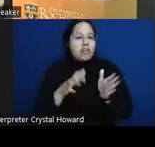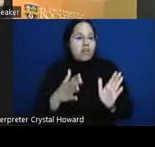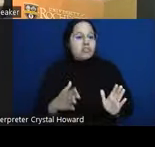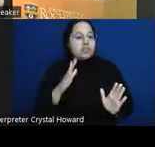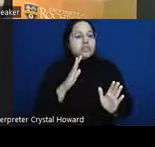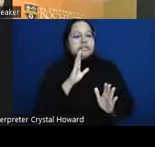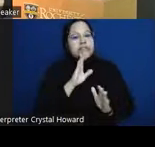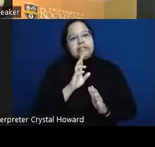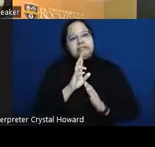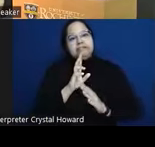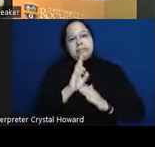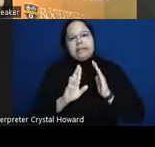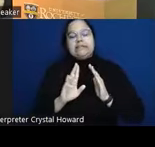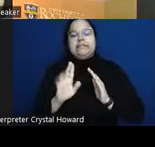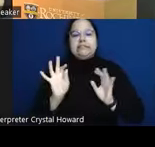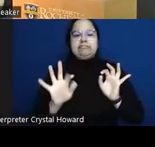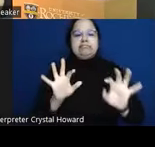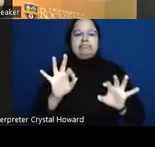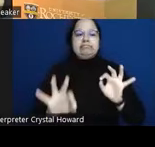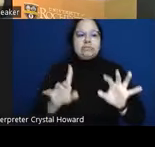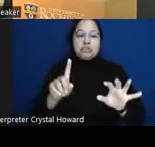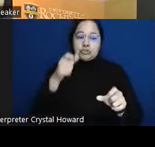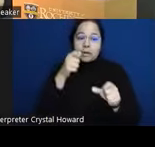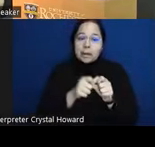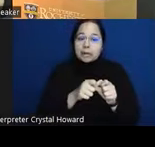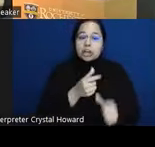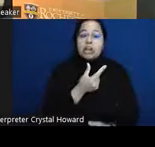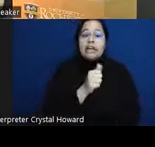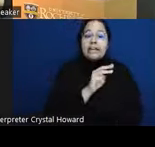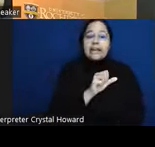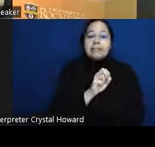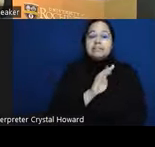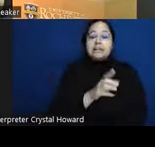gamma sub 2 is always greater than or equal to gamma sub one times the quantity 1 minus Epsilon